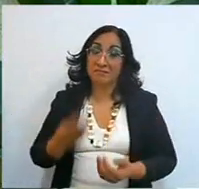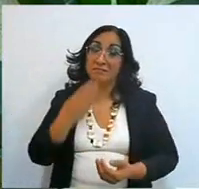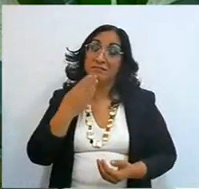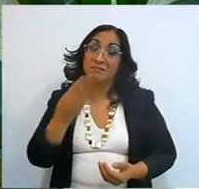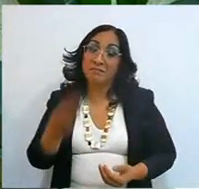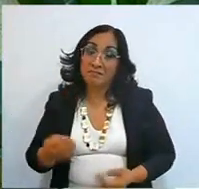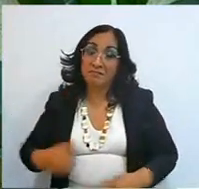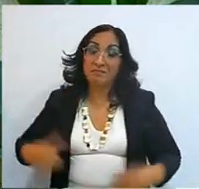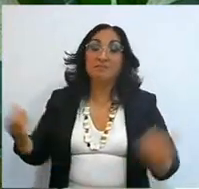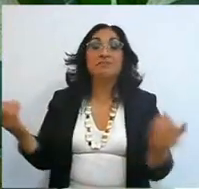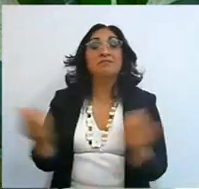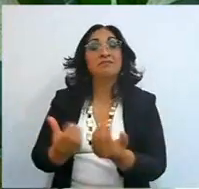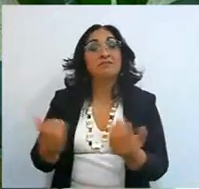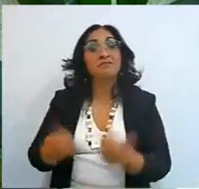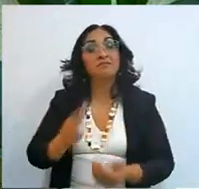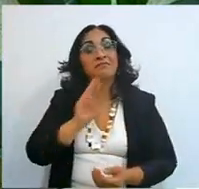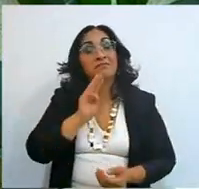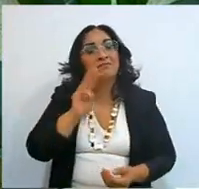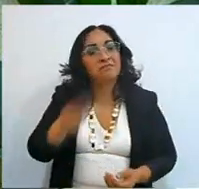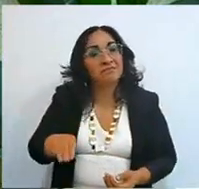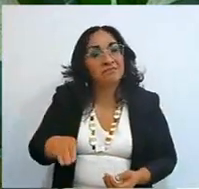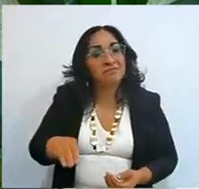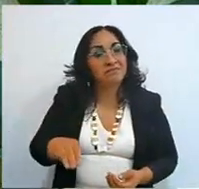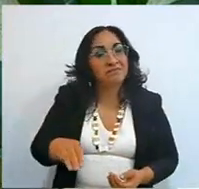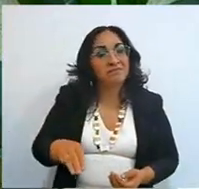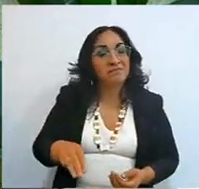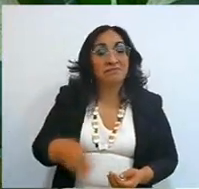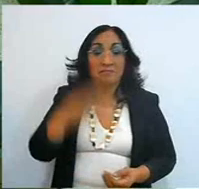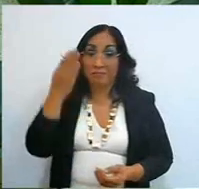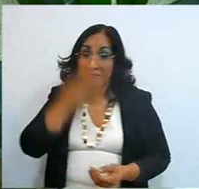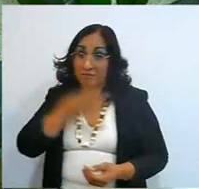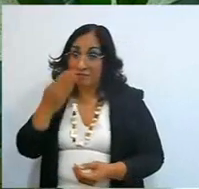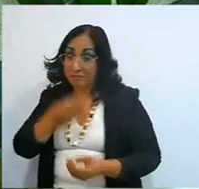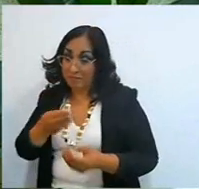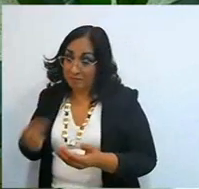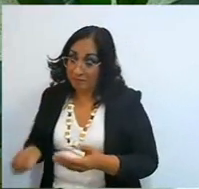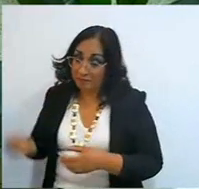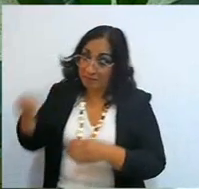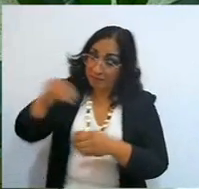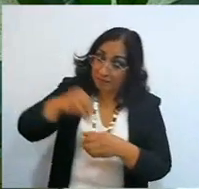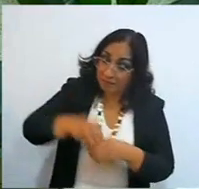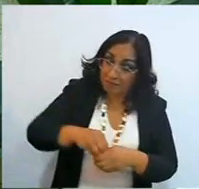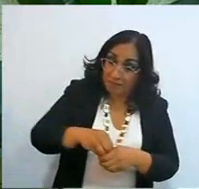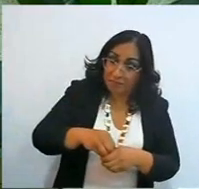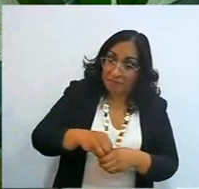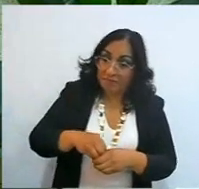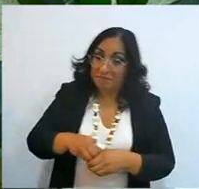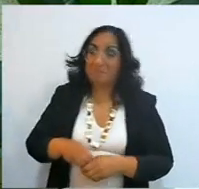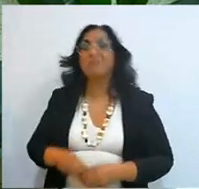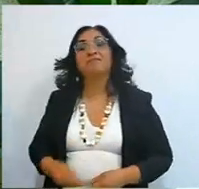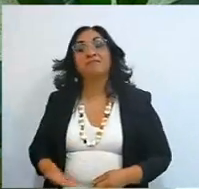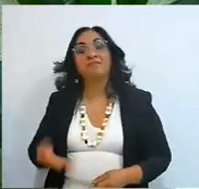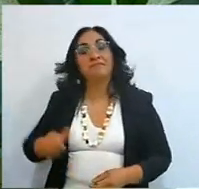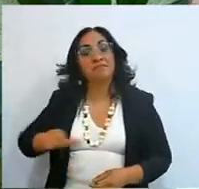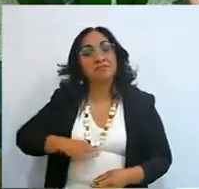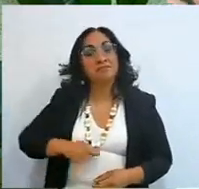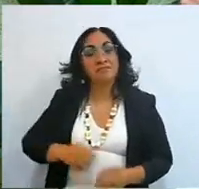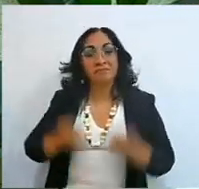and so much so, that within the Bible itself, there are testimonies, of people like Moses,